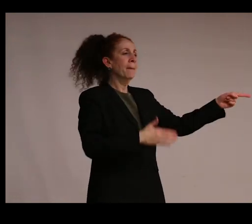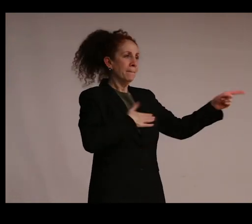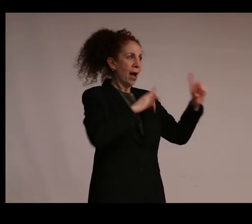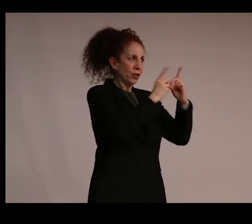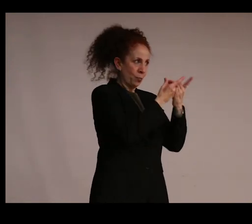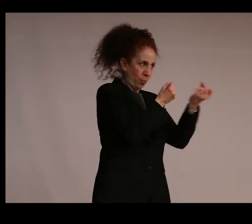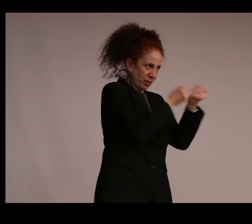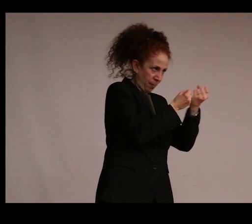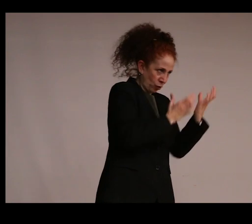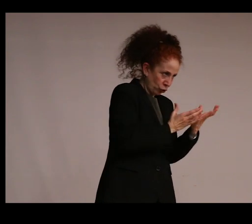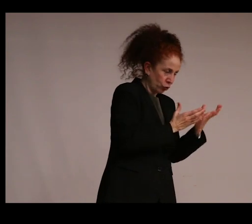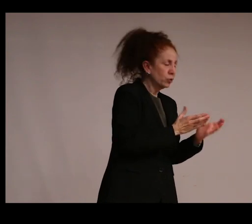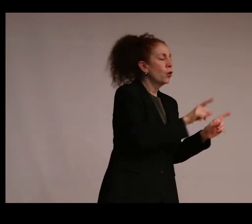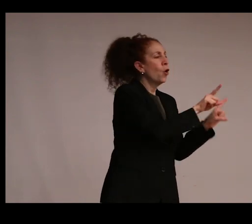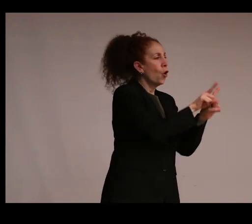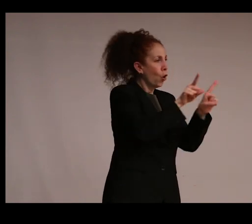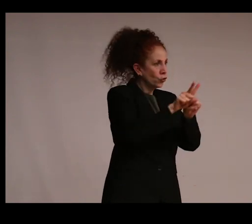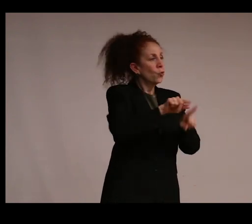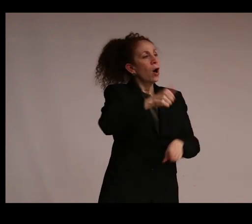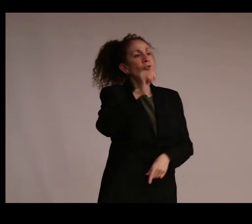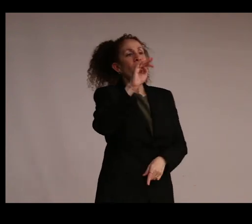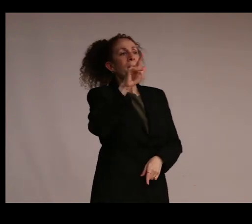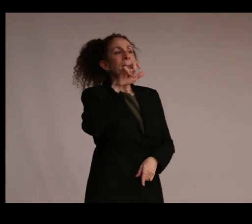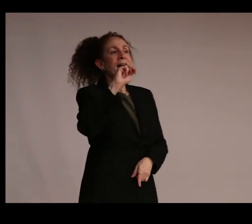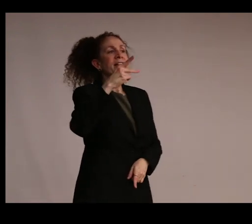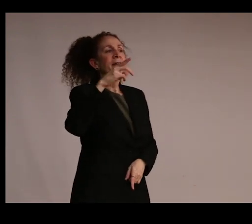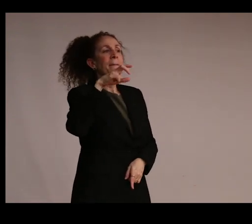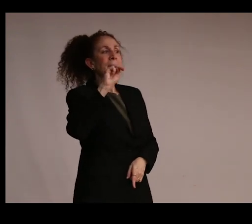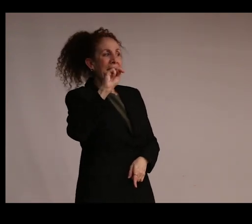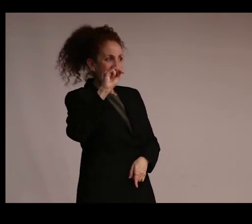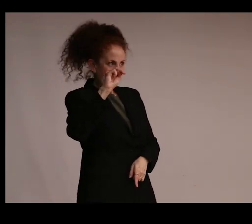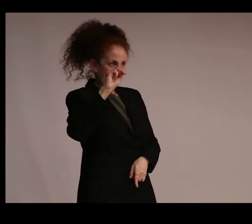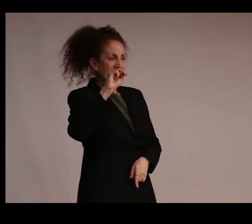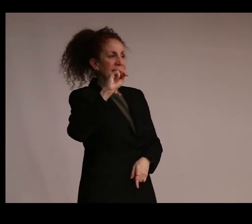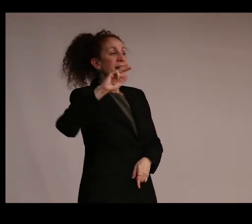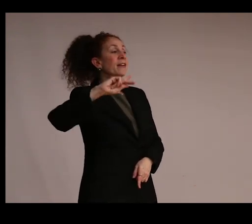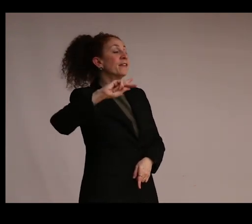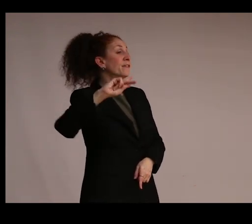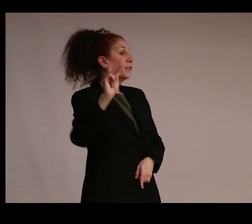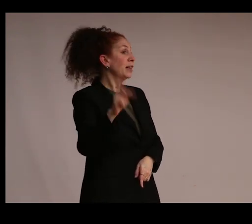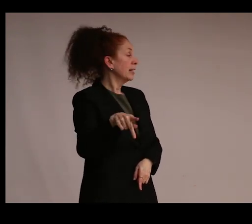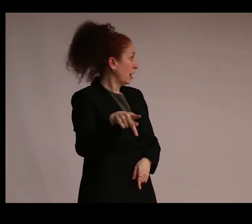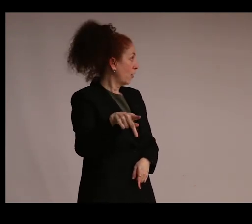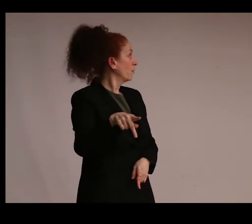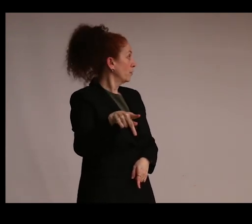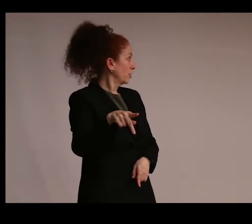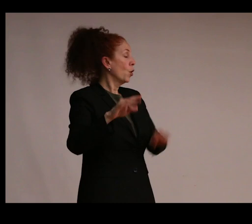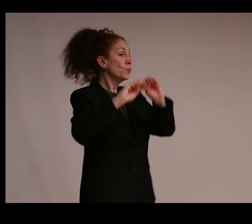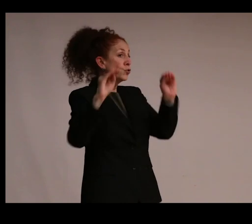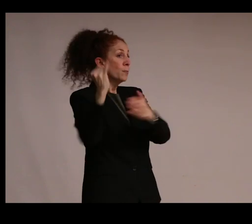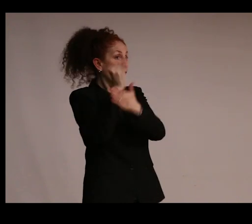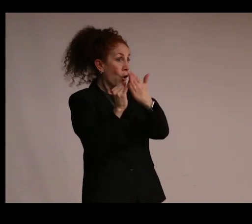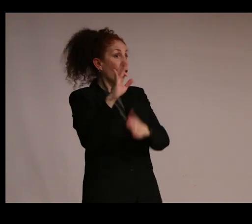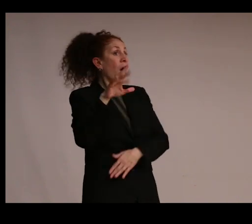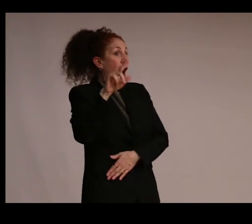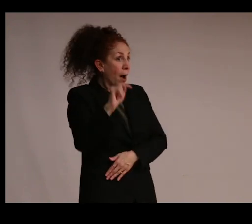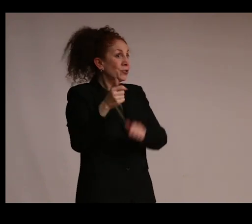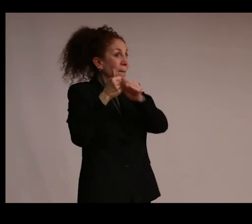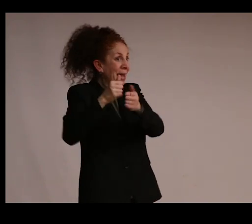of Art Department, and also by the Mellon/Penn/Philadelphia Museum of Art Object-Based Learning Initiative, which